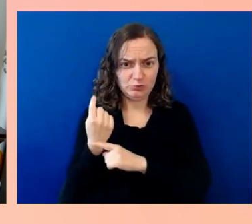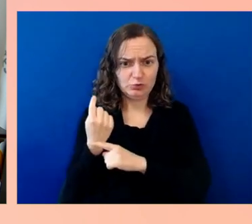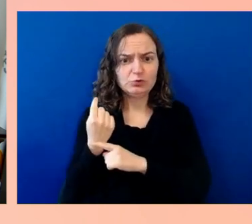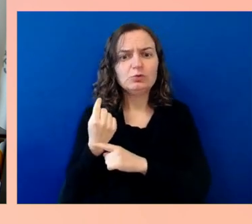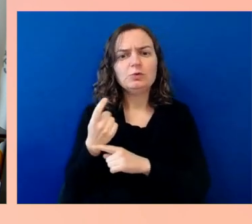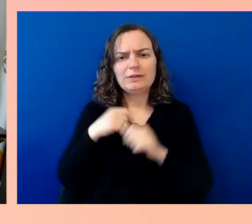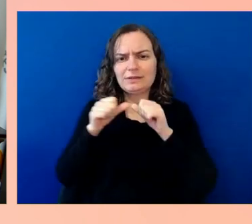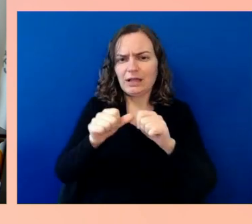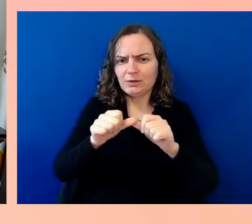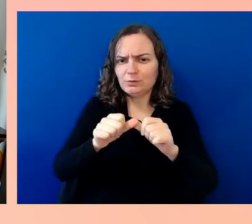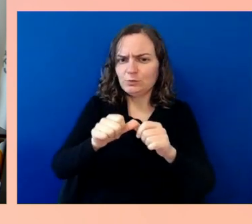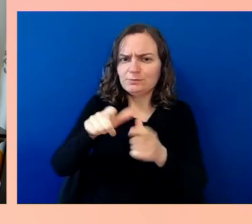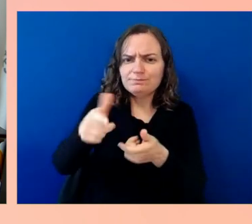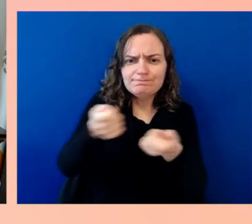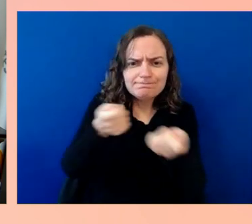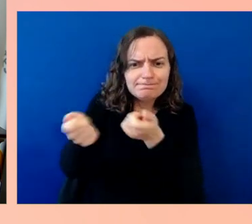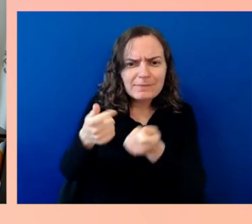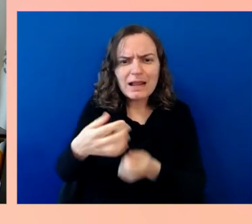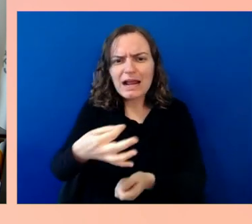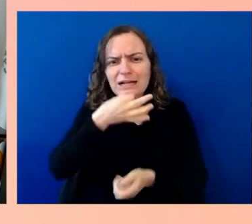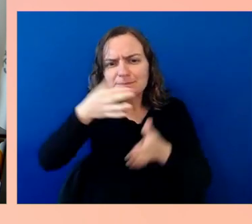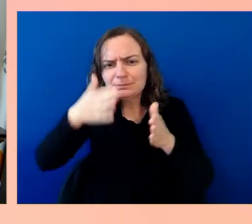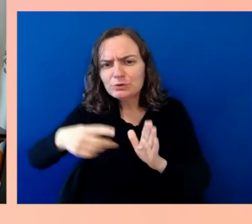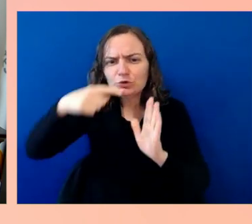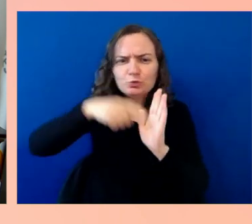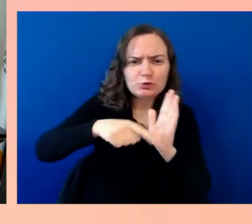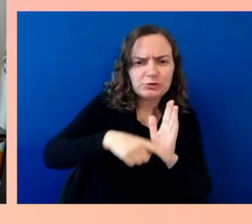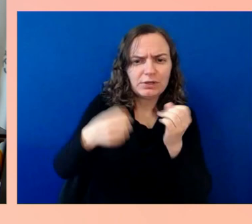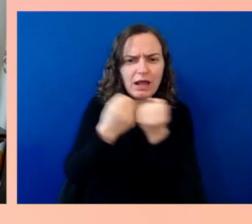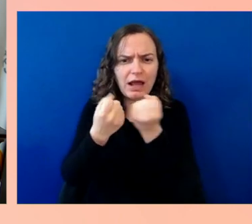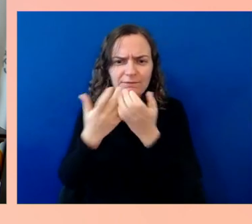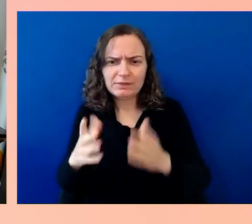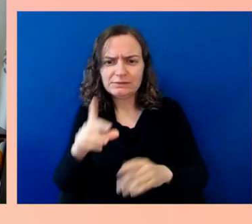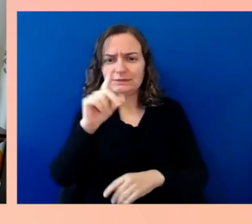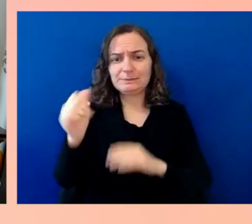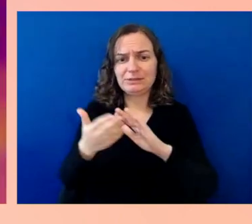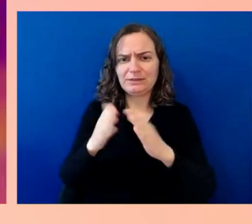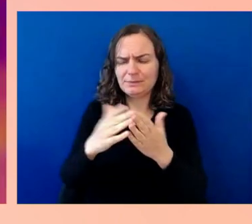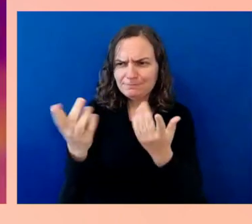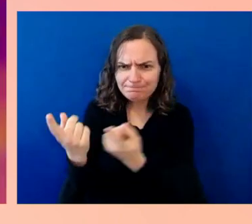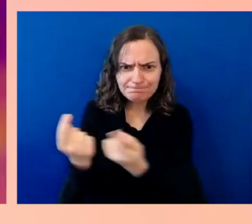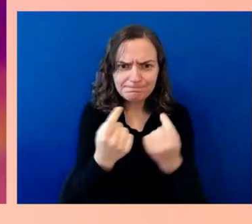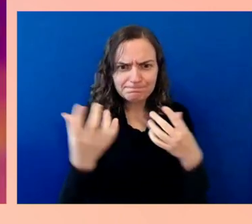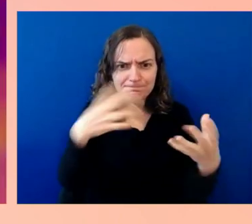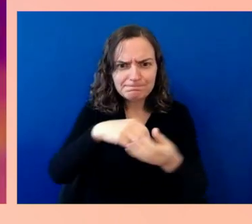can make the most of these emerging technologies. Again, not just for their own sake, not just because they're exciting